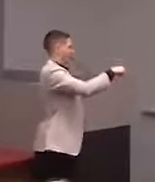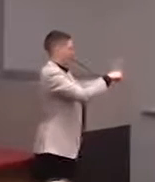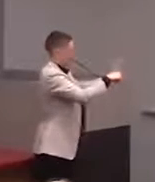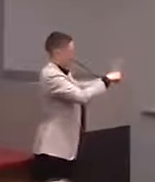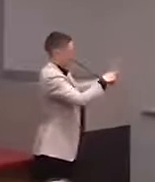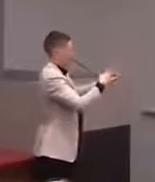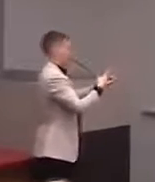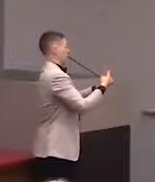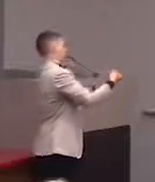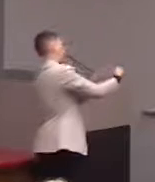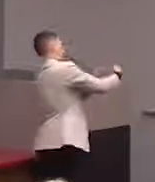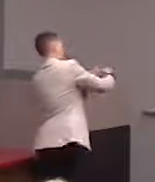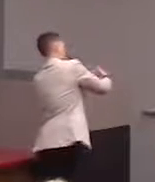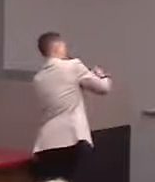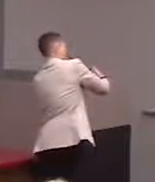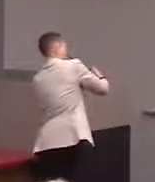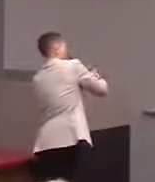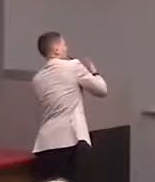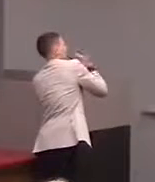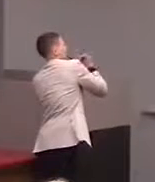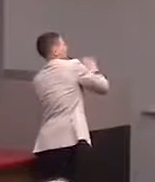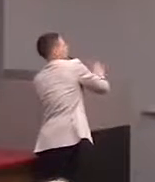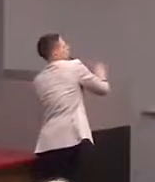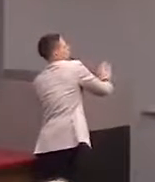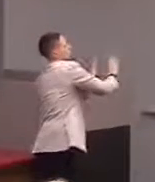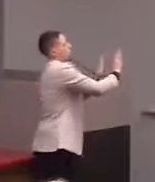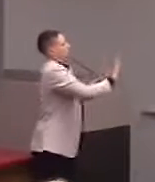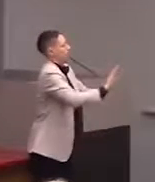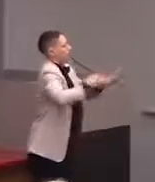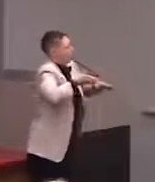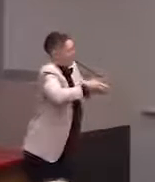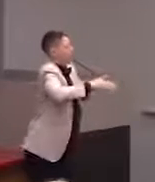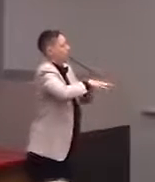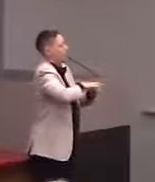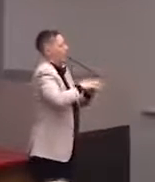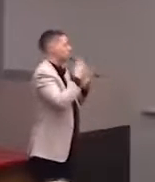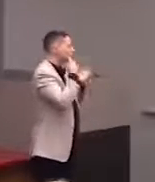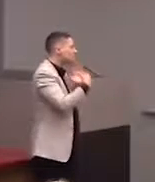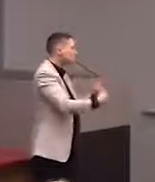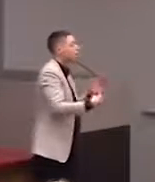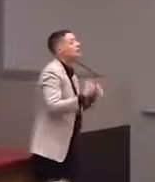The booklets with the pen, we usually make multiple. They usually want, you know, several of them